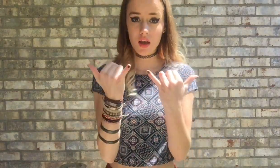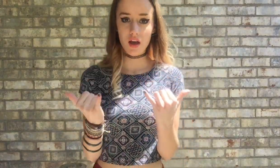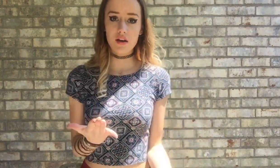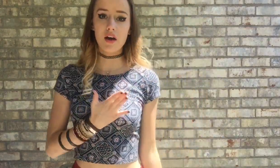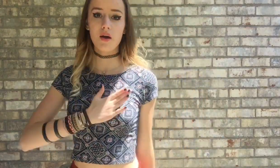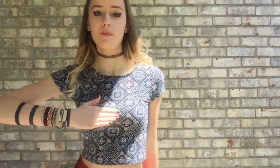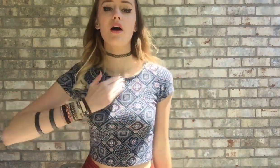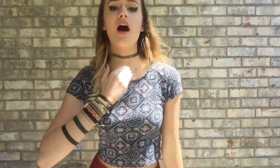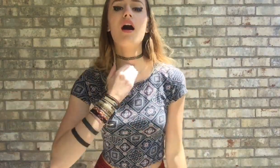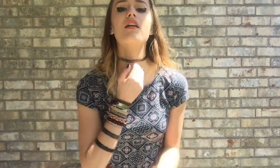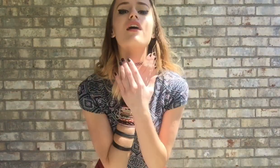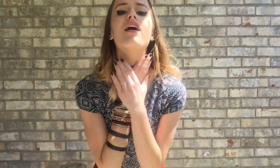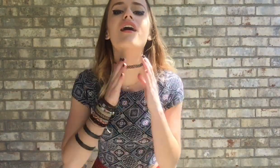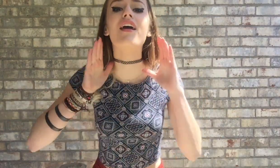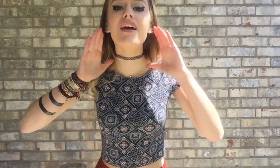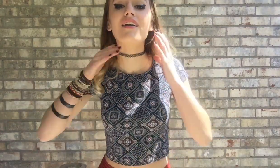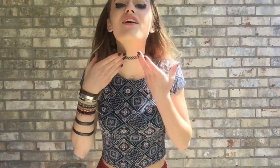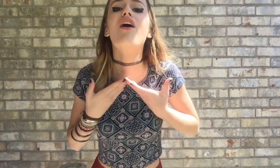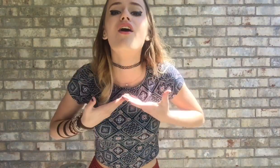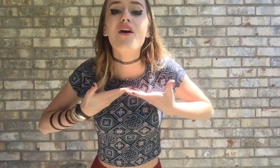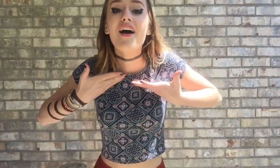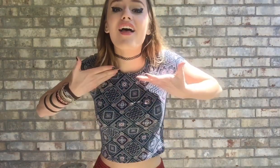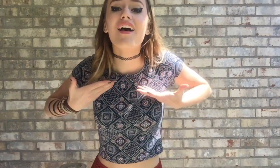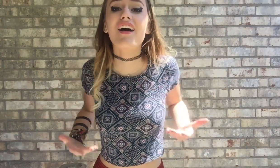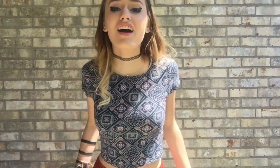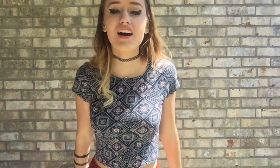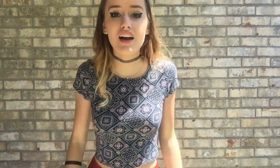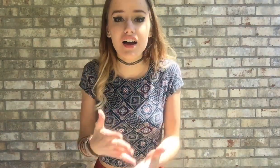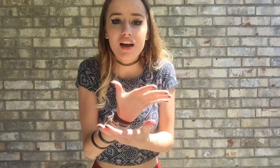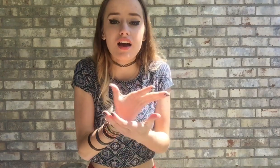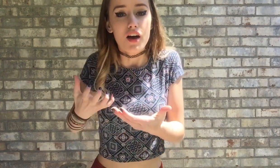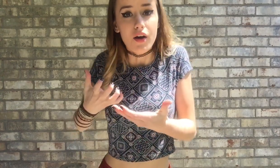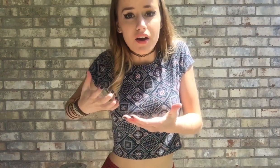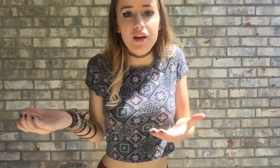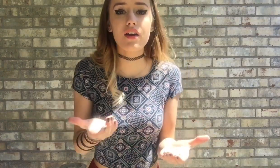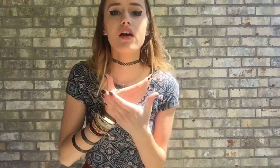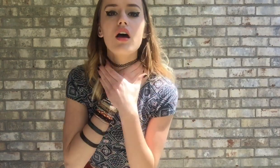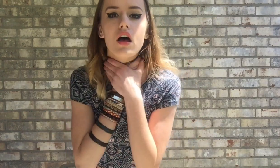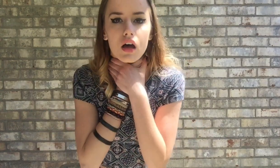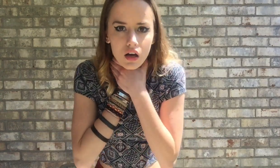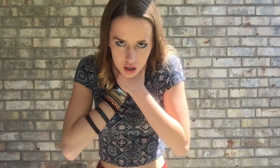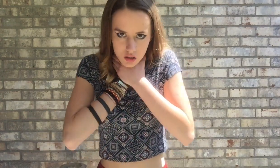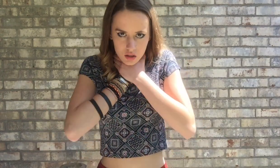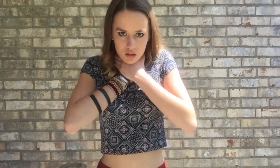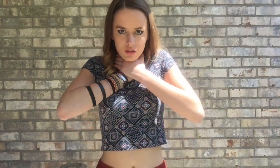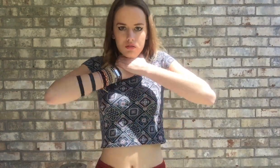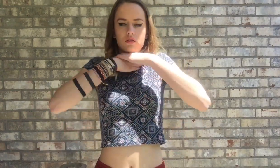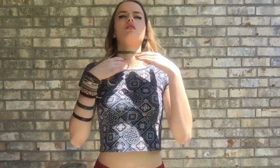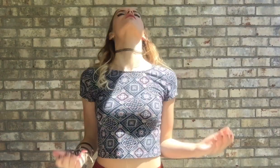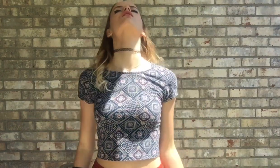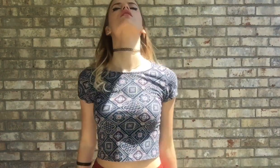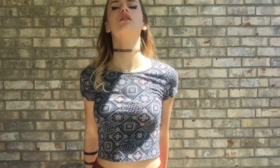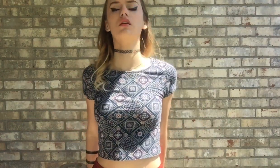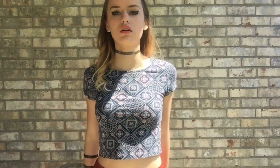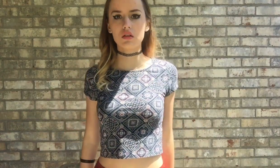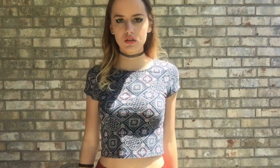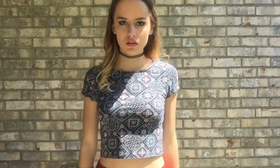Now my neck is open wide, begging for a fist around it